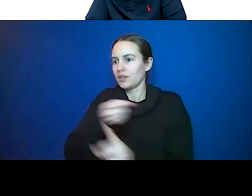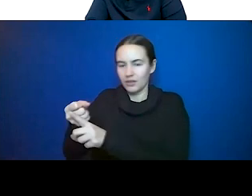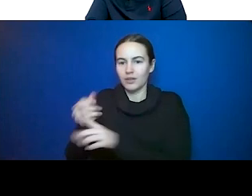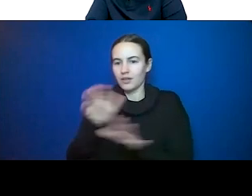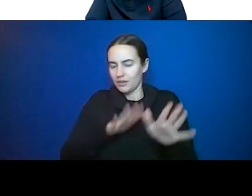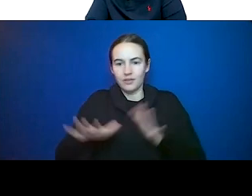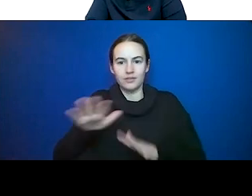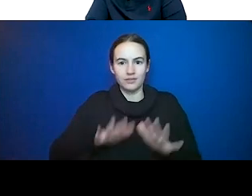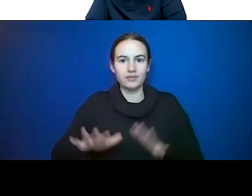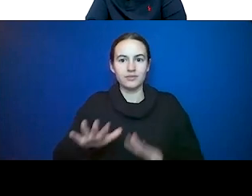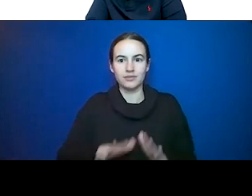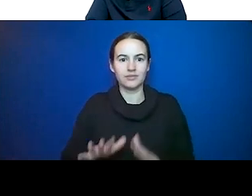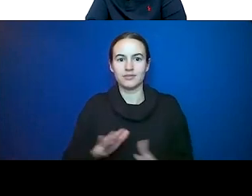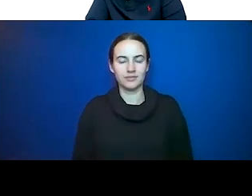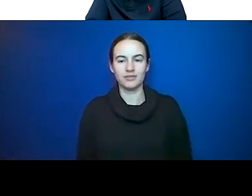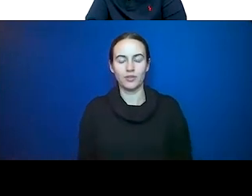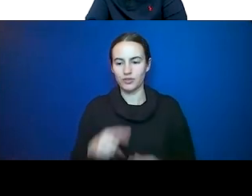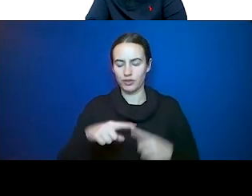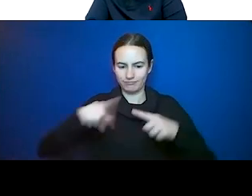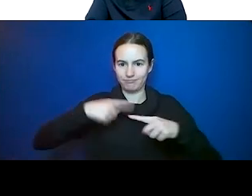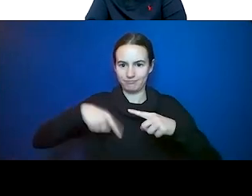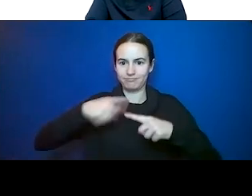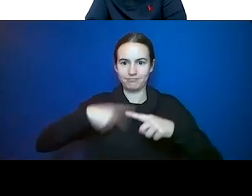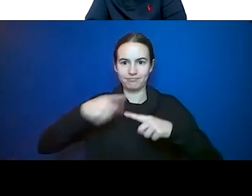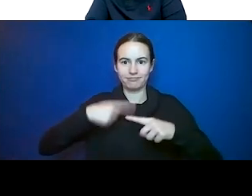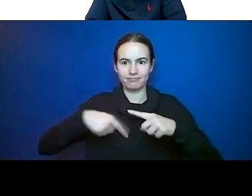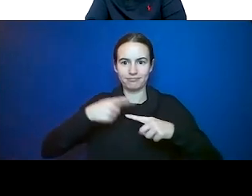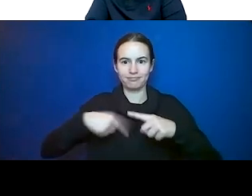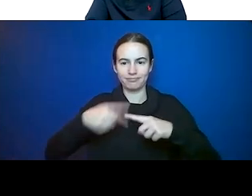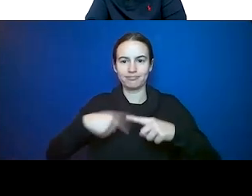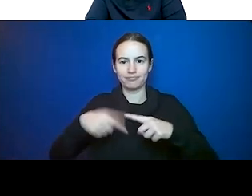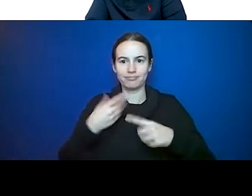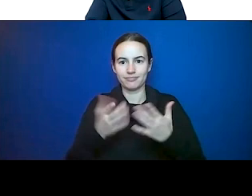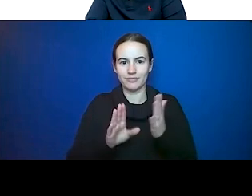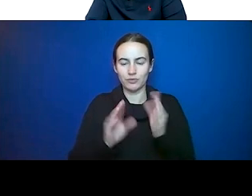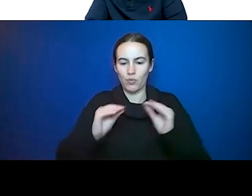tail in terms of developing more inflammation and more problems.